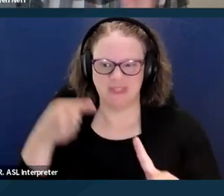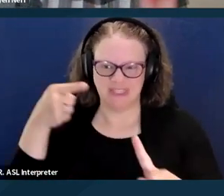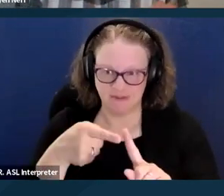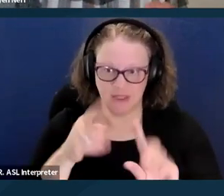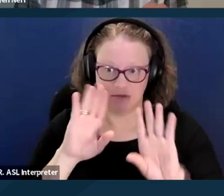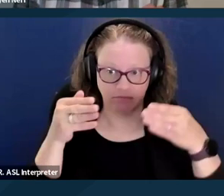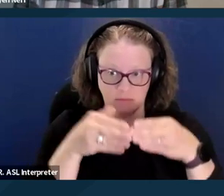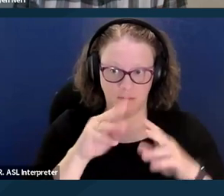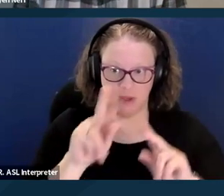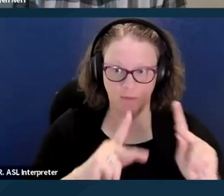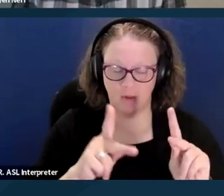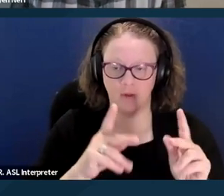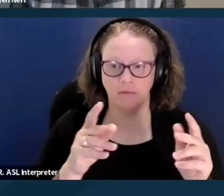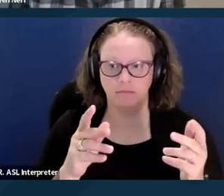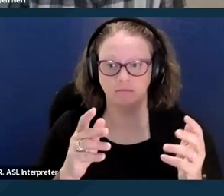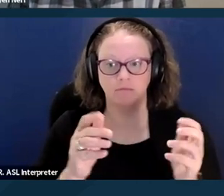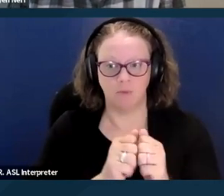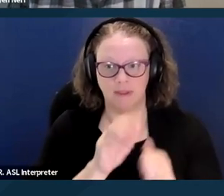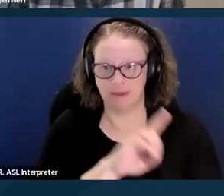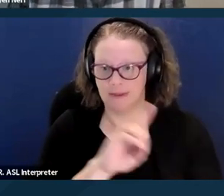It might be a better waiver depending on a person's needs.